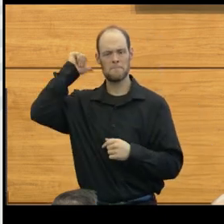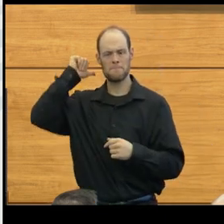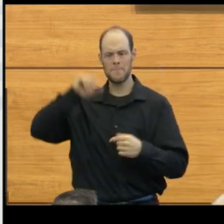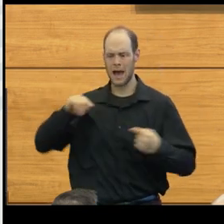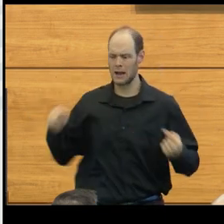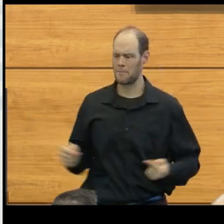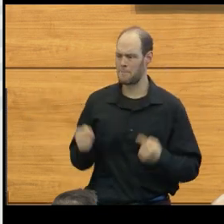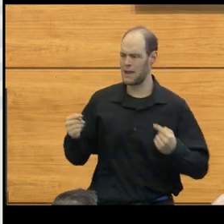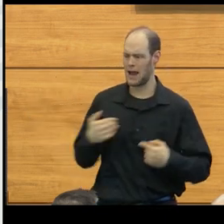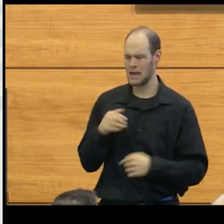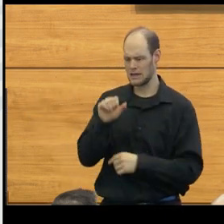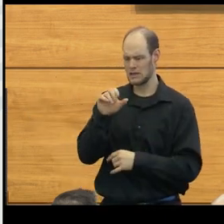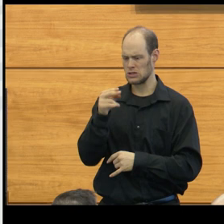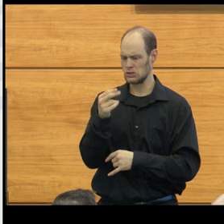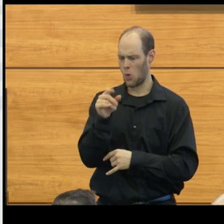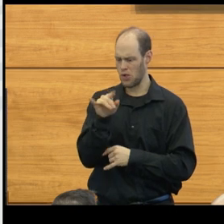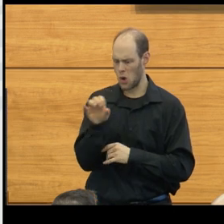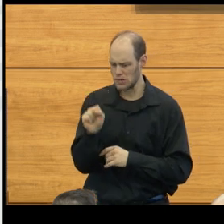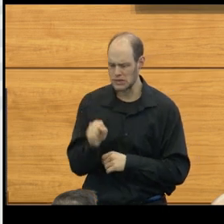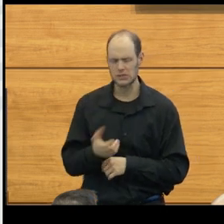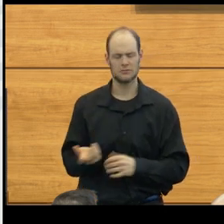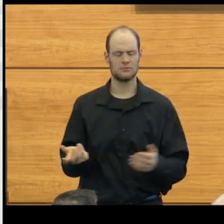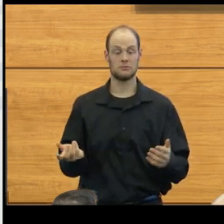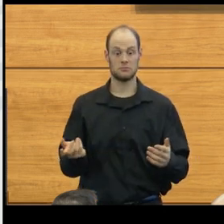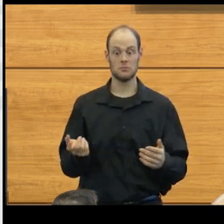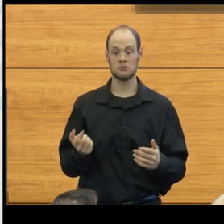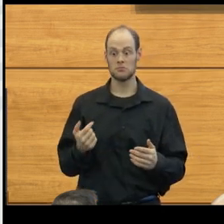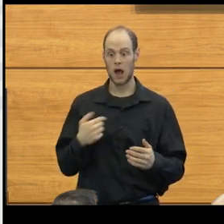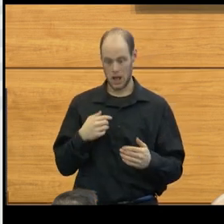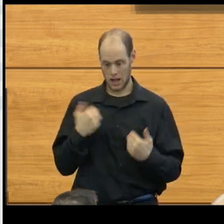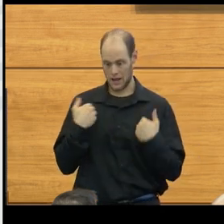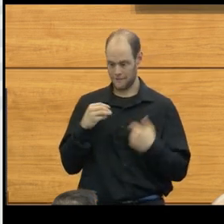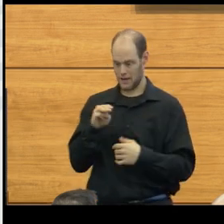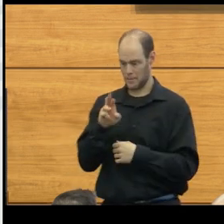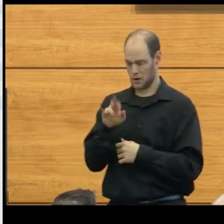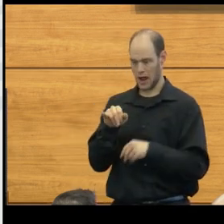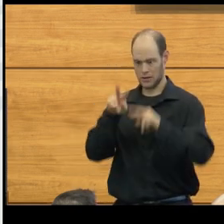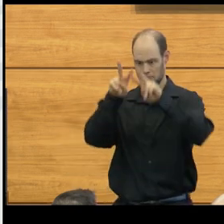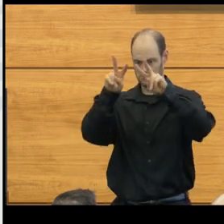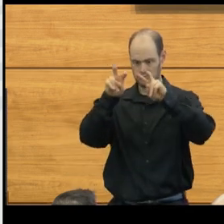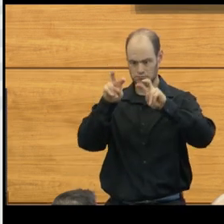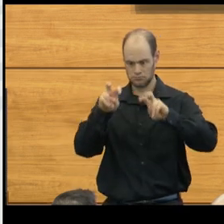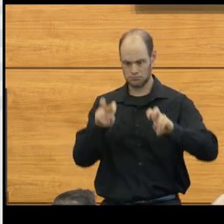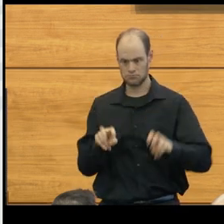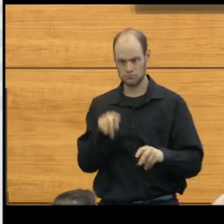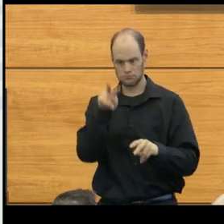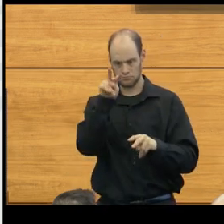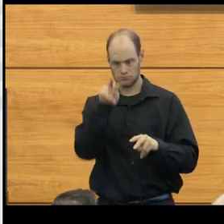she's got some scoliosis. But when I got an MRI scan to look over her scoliosis,